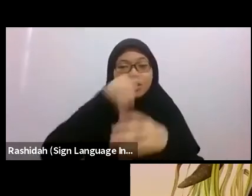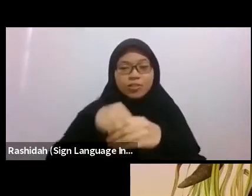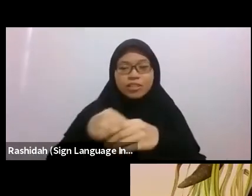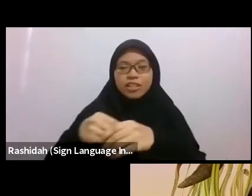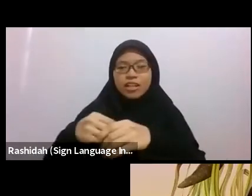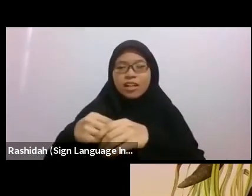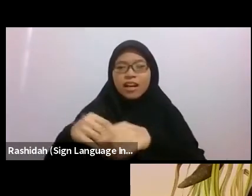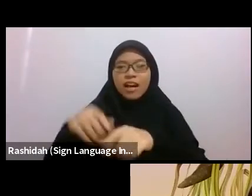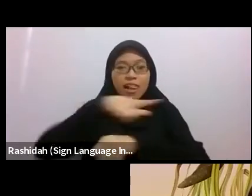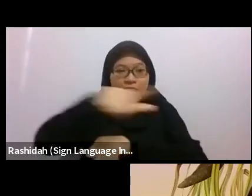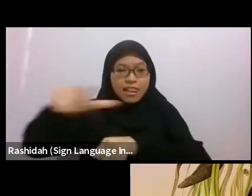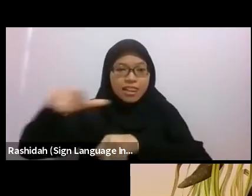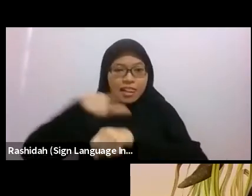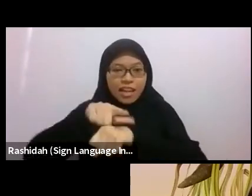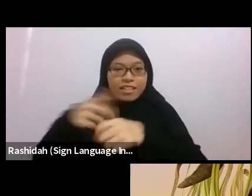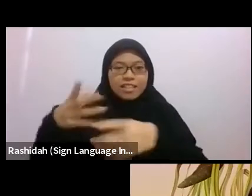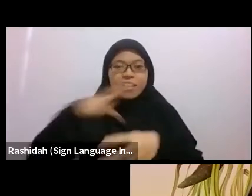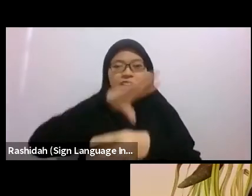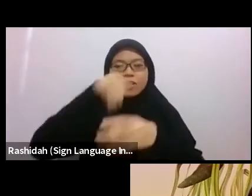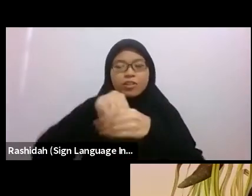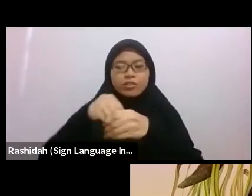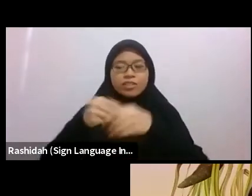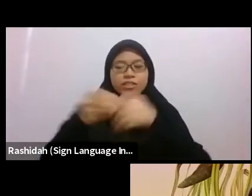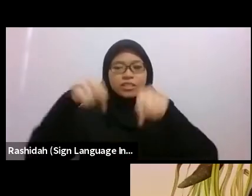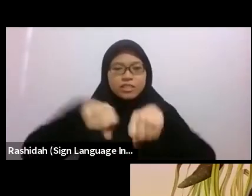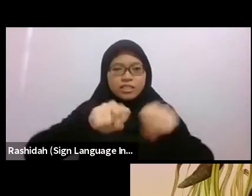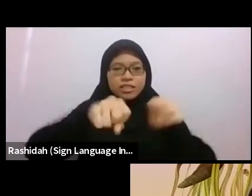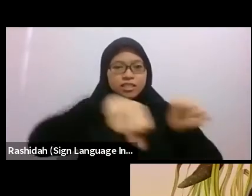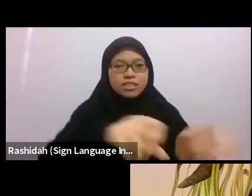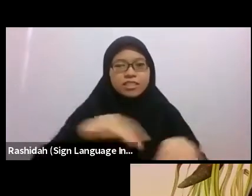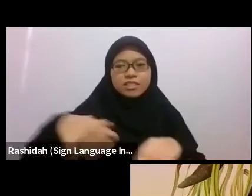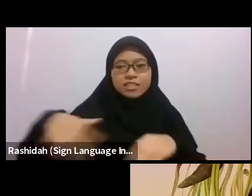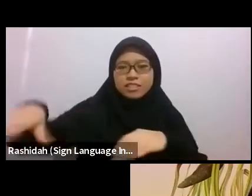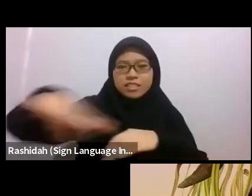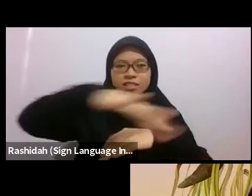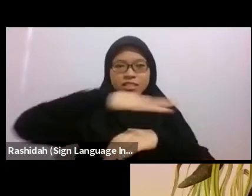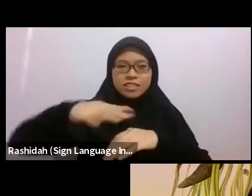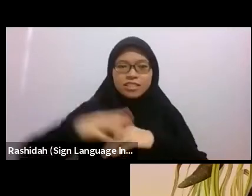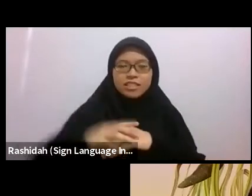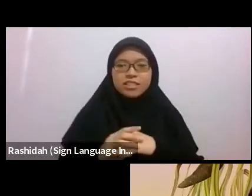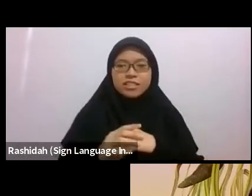I think to add to Angelia’s point, I’ll just add two more points.